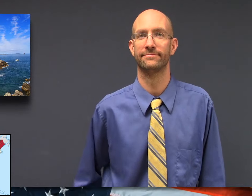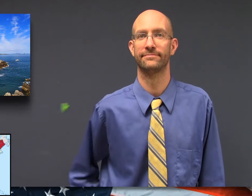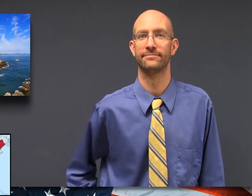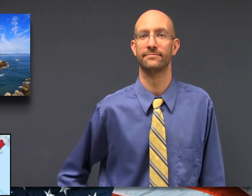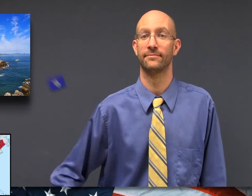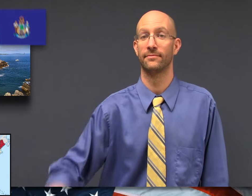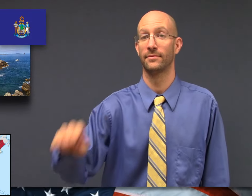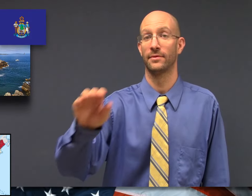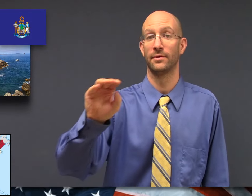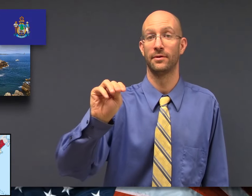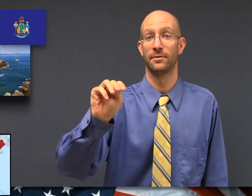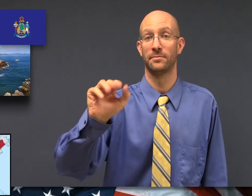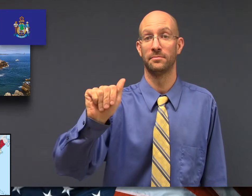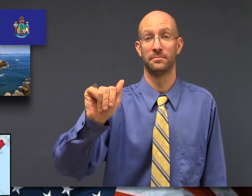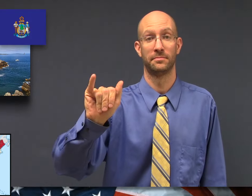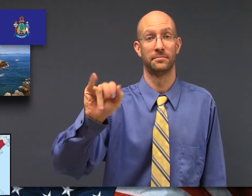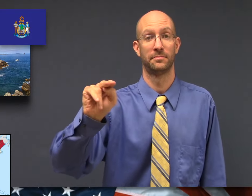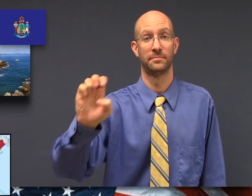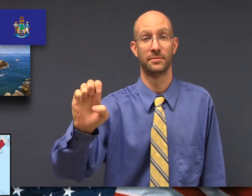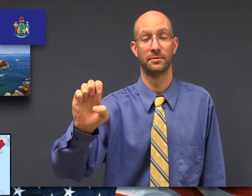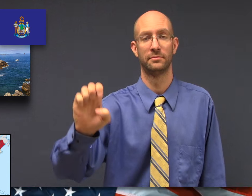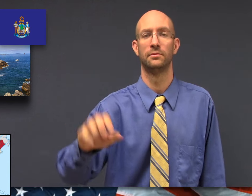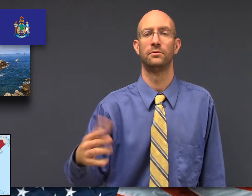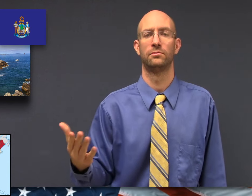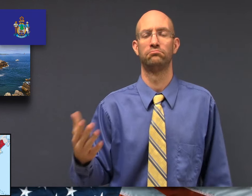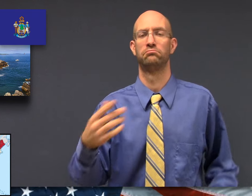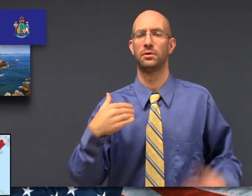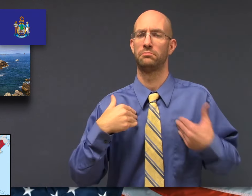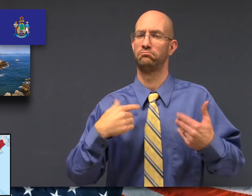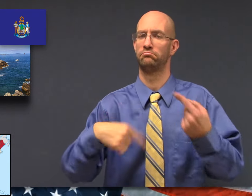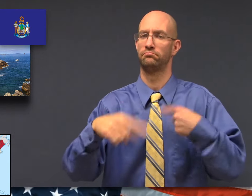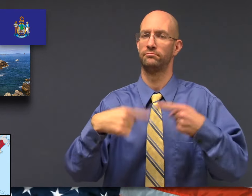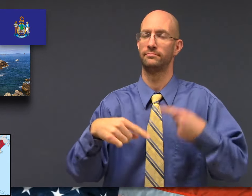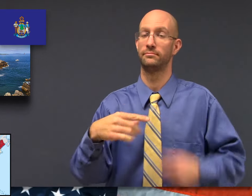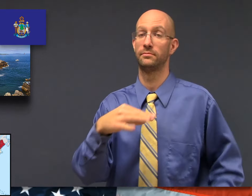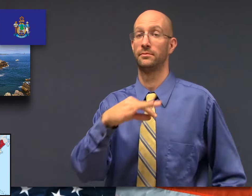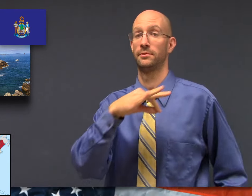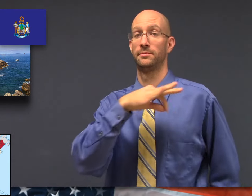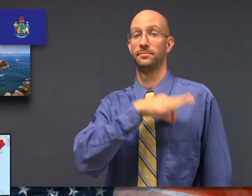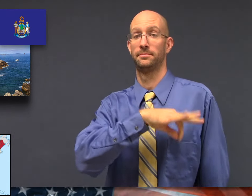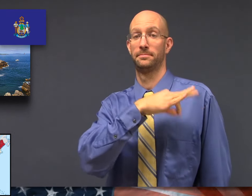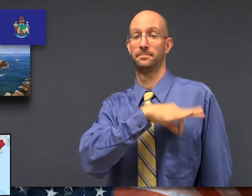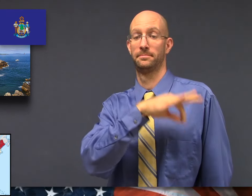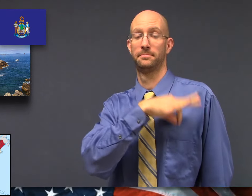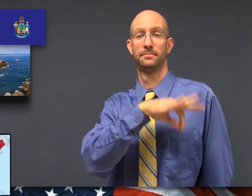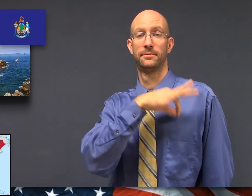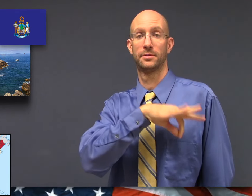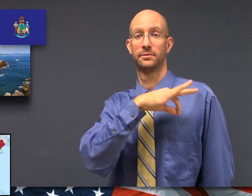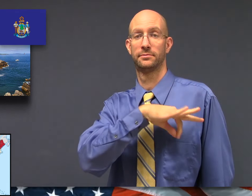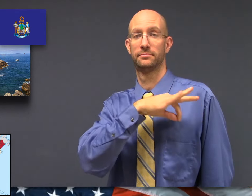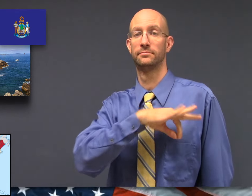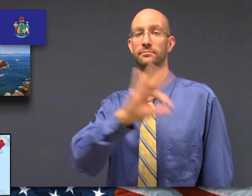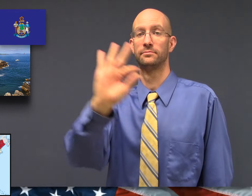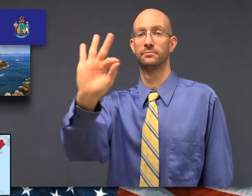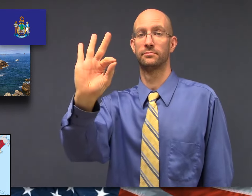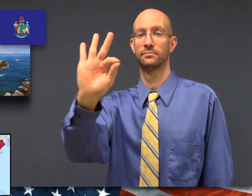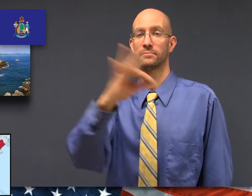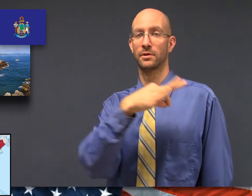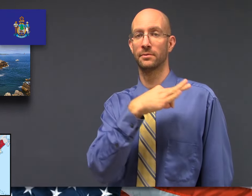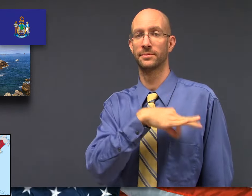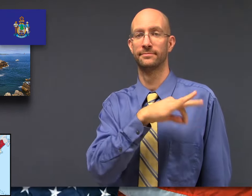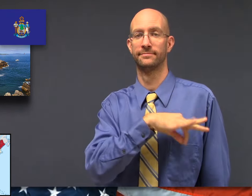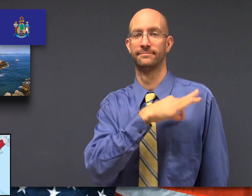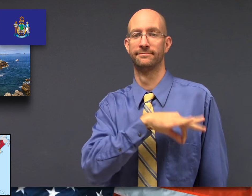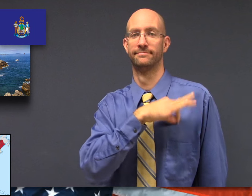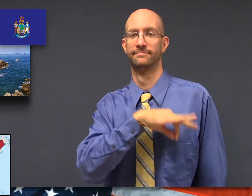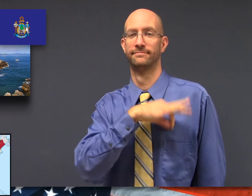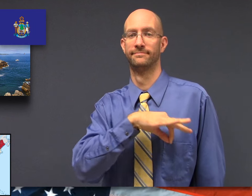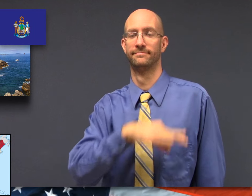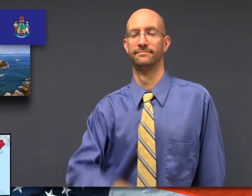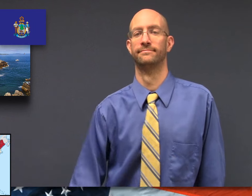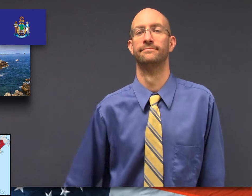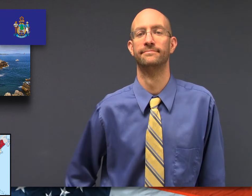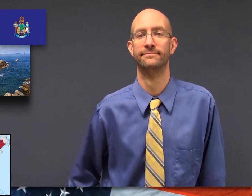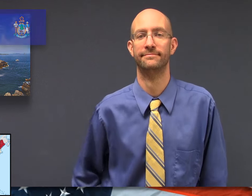Handshape-F on side of chest, repeating short downward movement